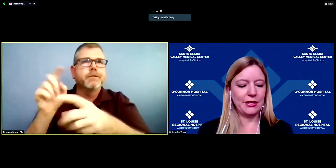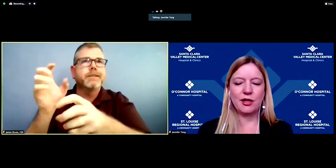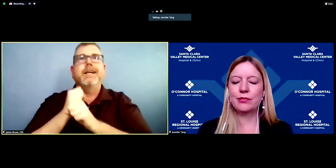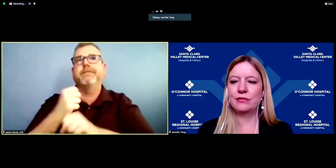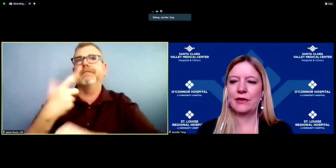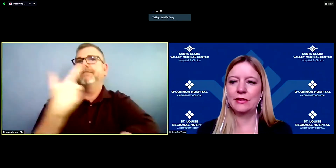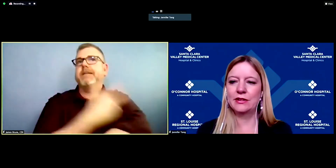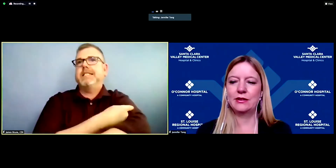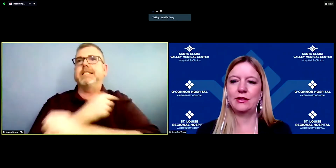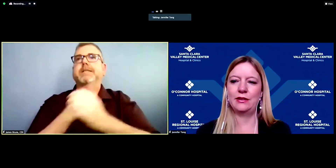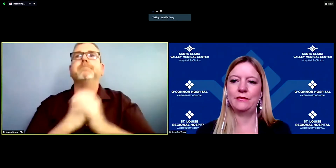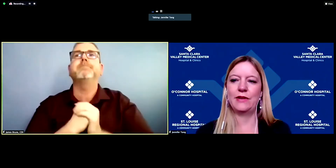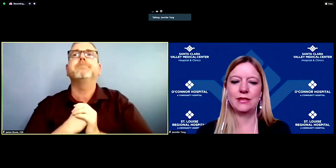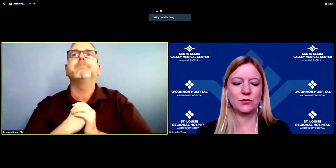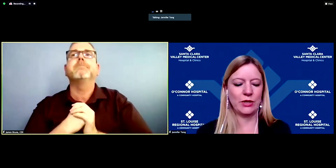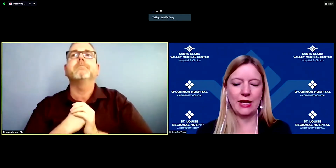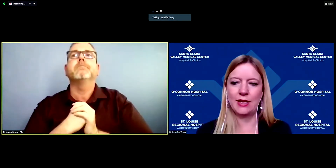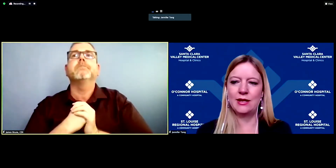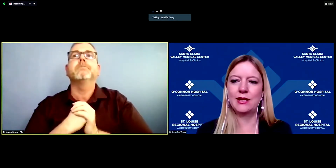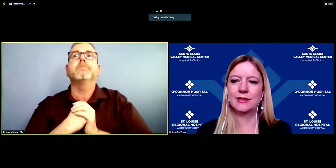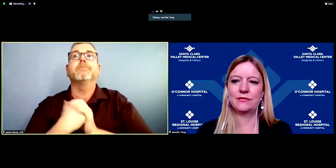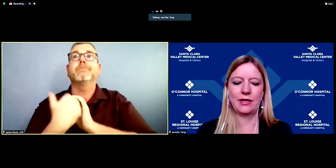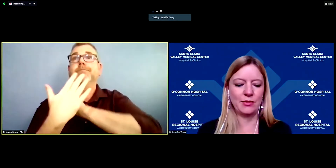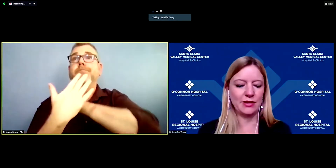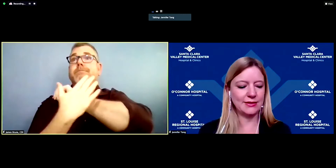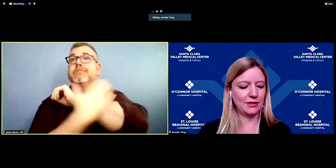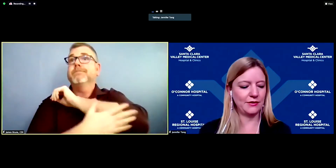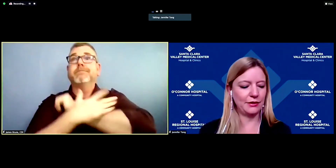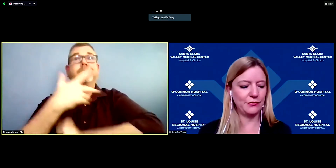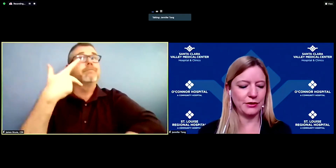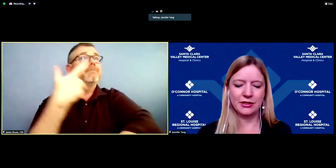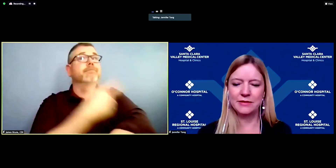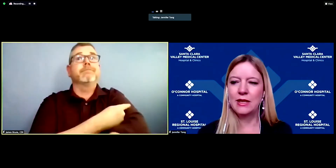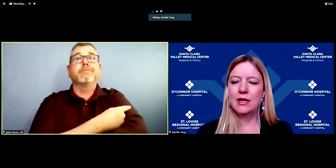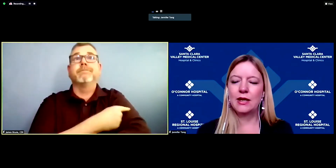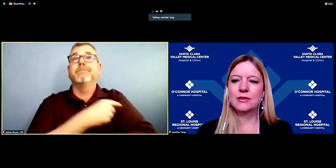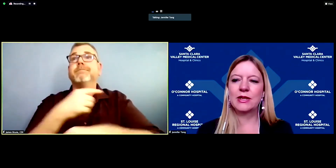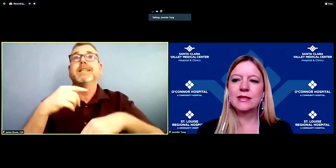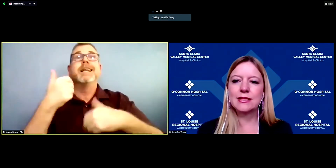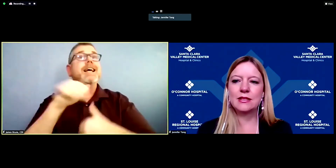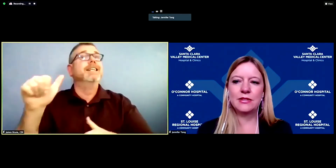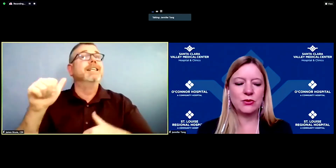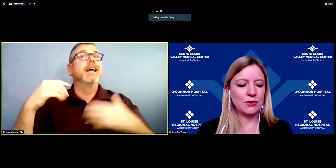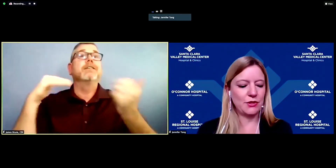care provider in phase 1a as defined by the State of California, as well as individuals